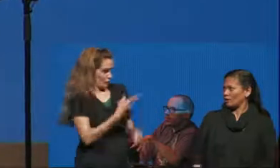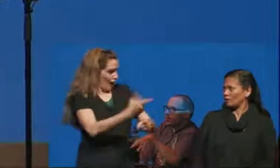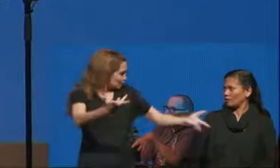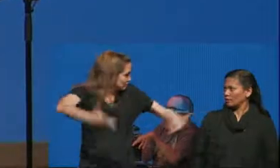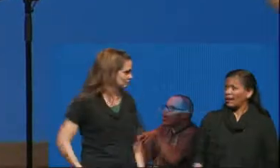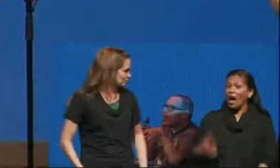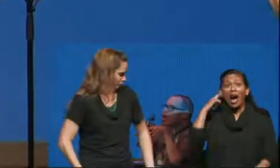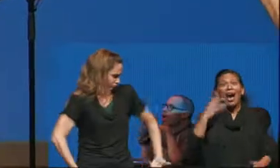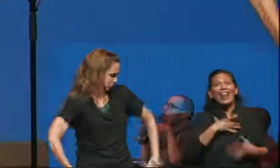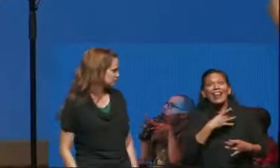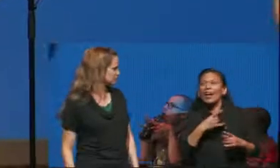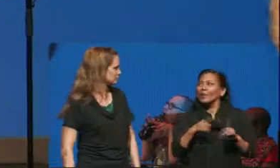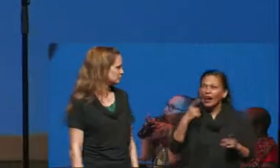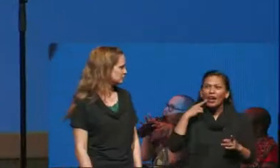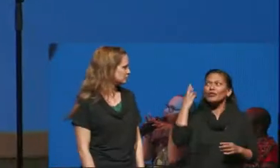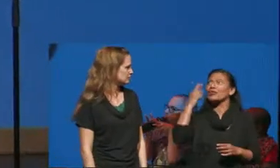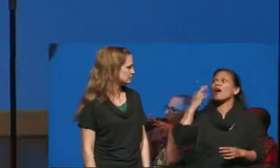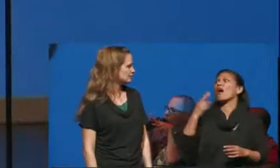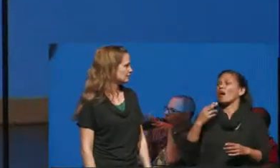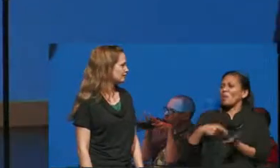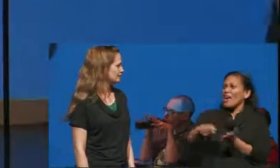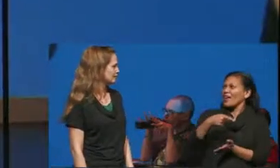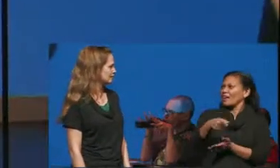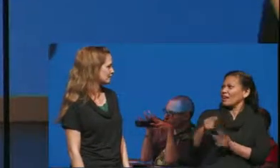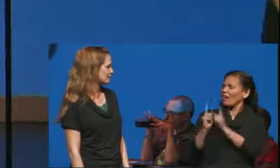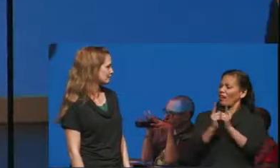thought she was at some kind of pay desk she was not a paid escort if she was a